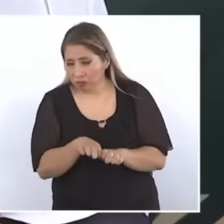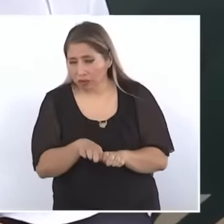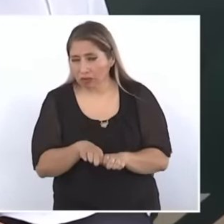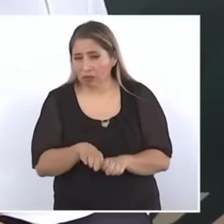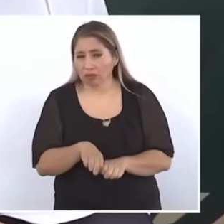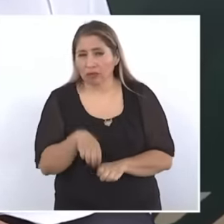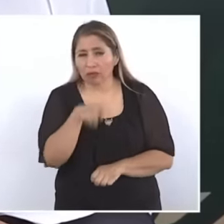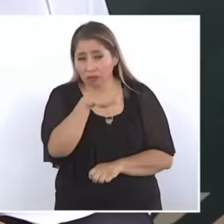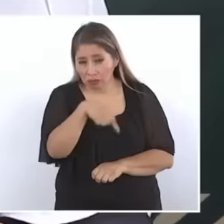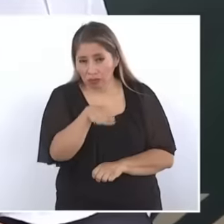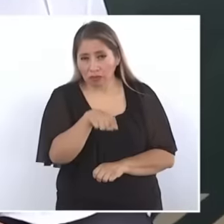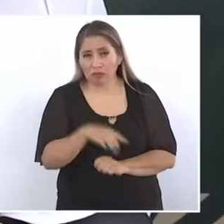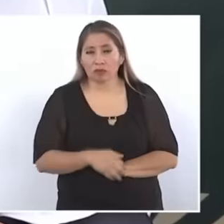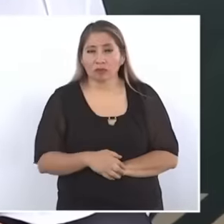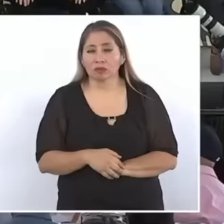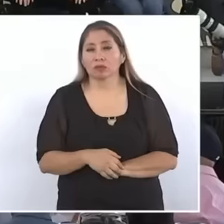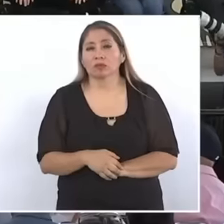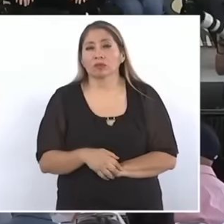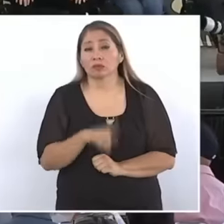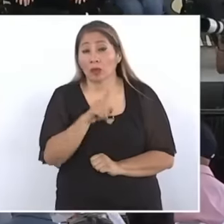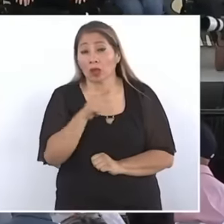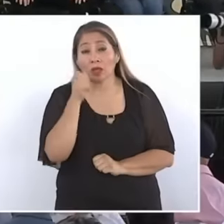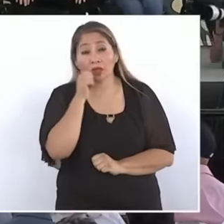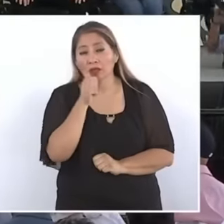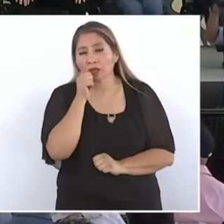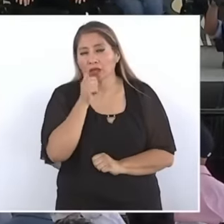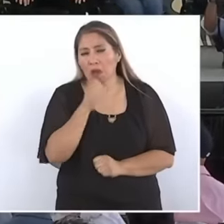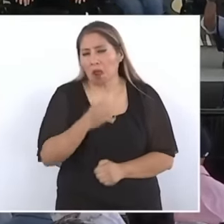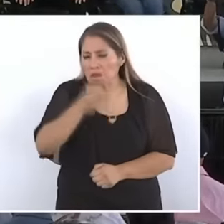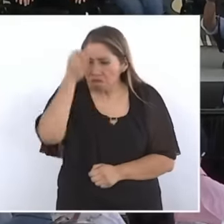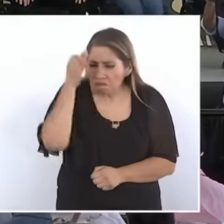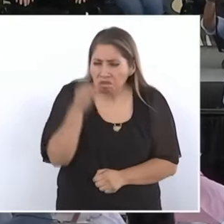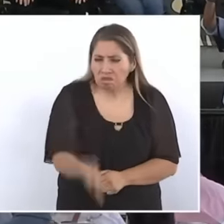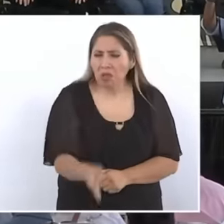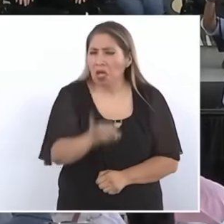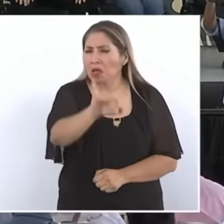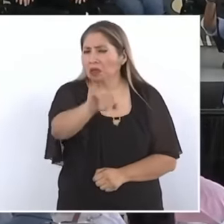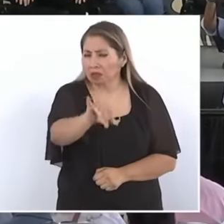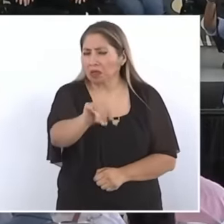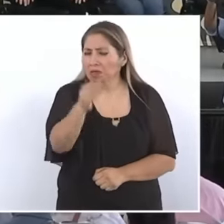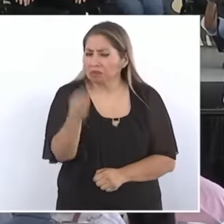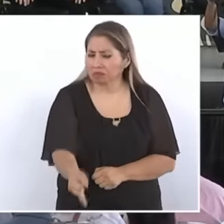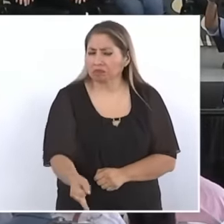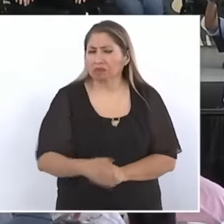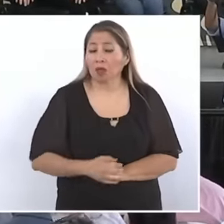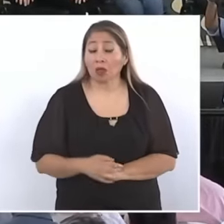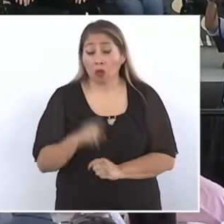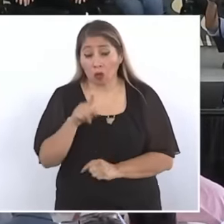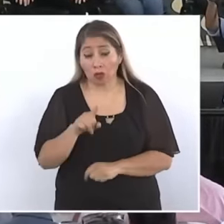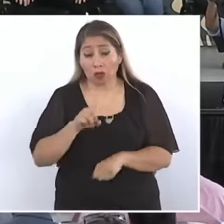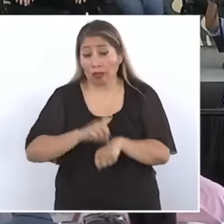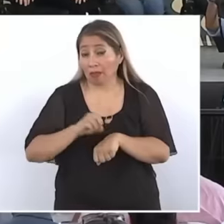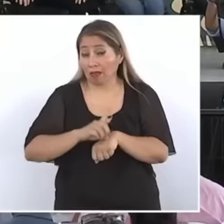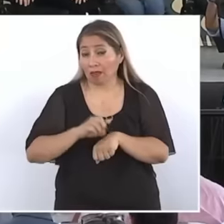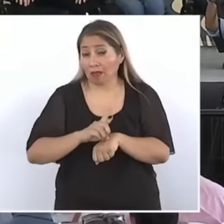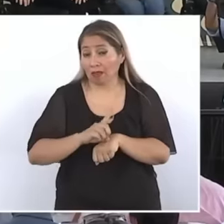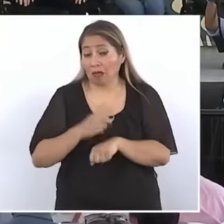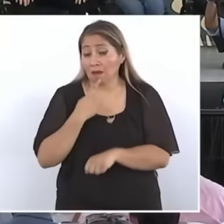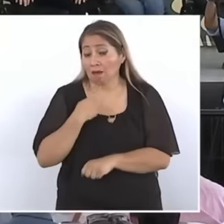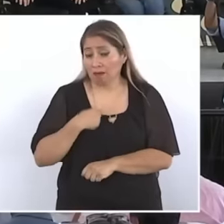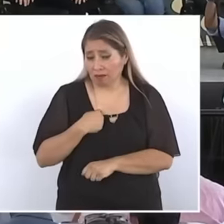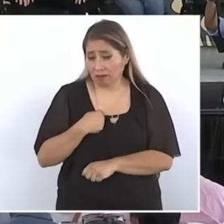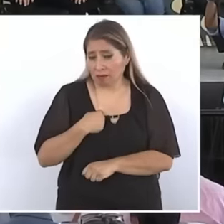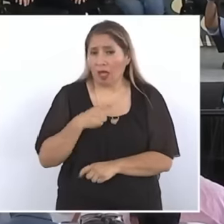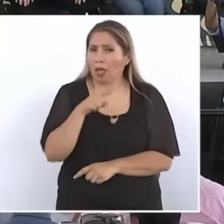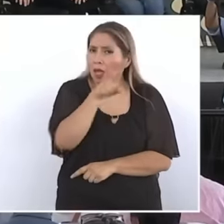that very affirmative answer that he gave me from that day on. I said, he is going to become president